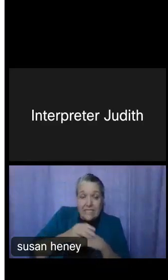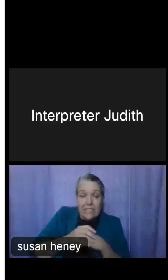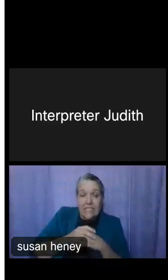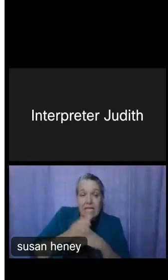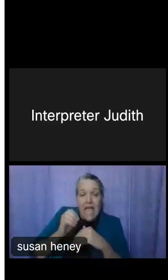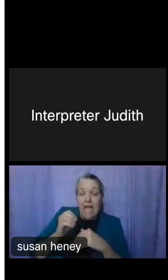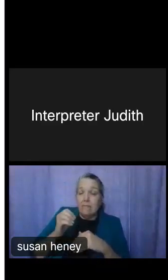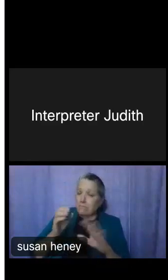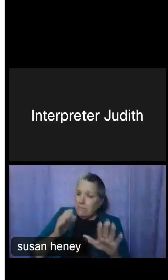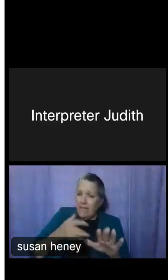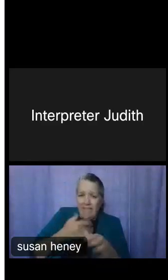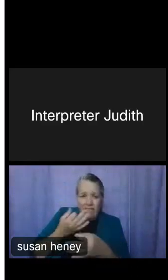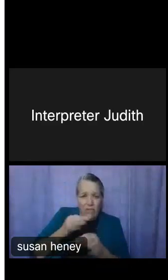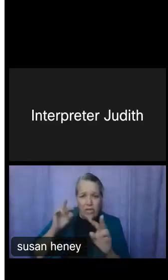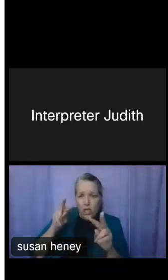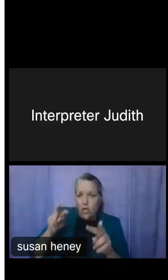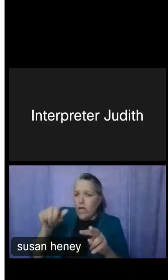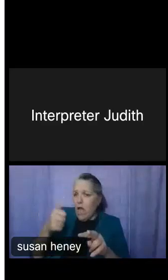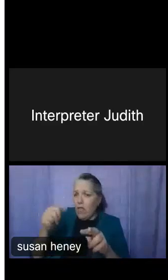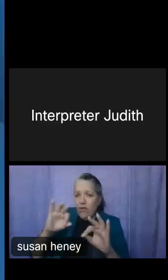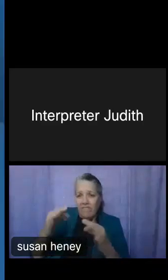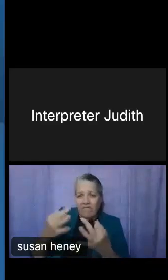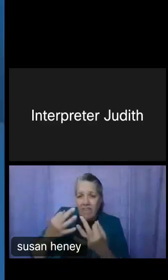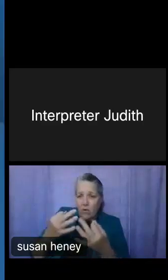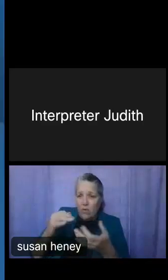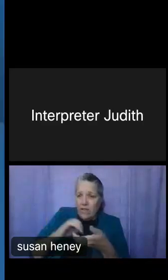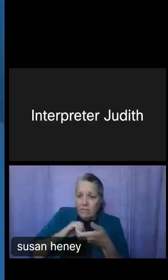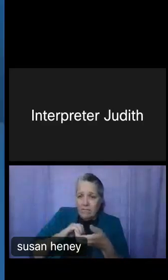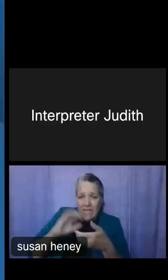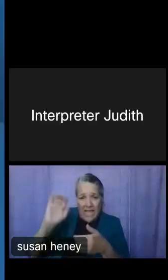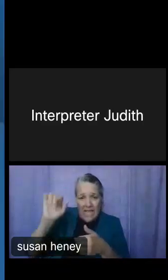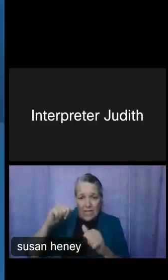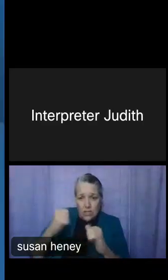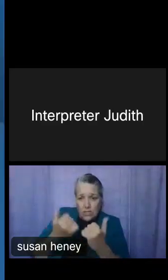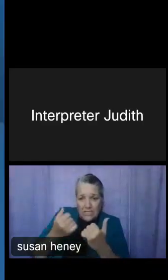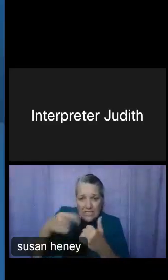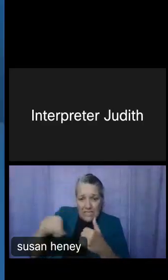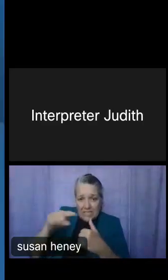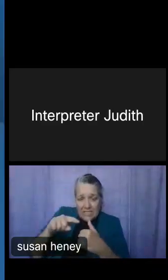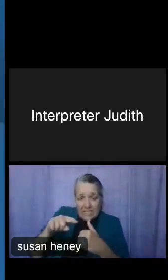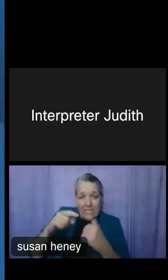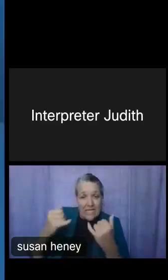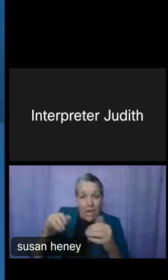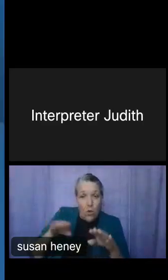for the information that they have. And now we would like to open it up just to see if